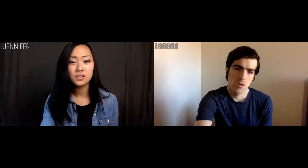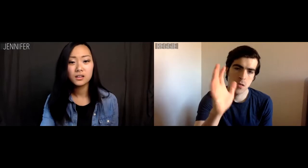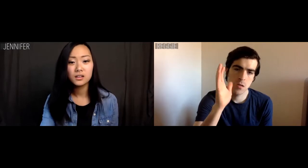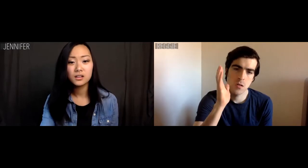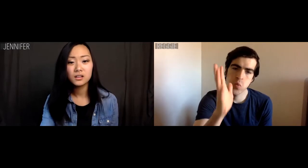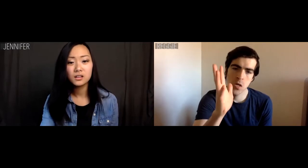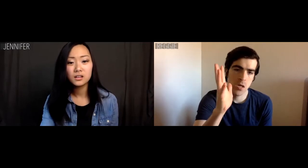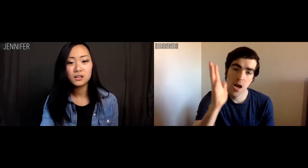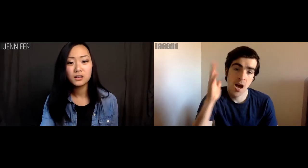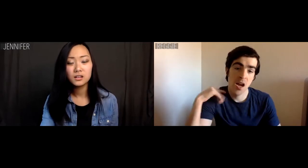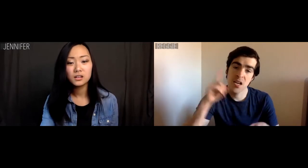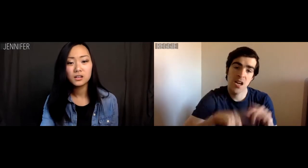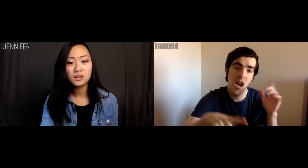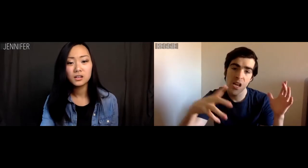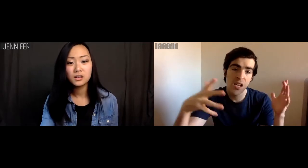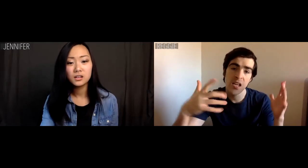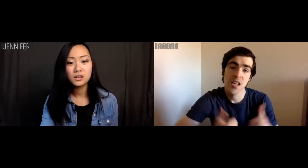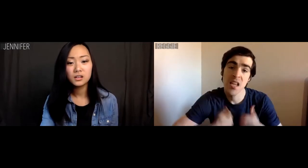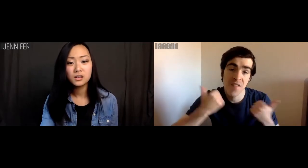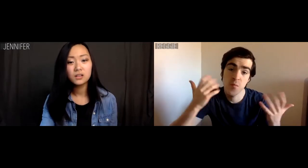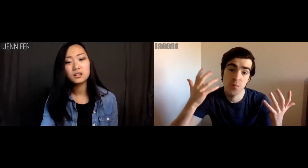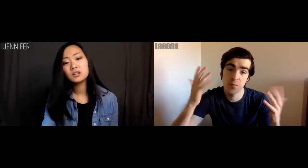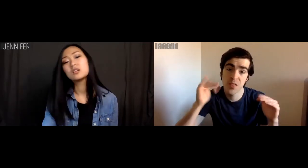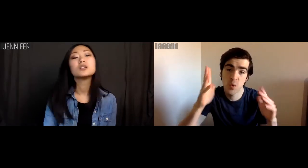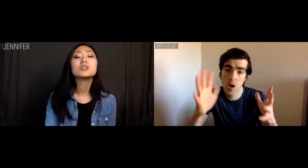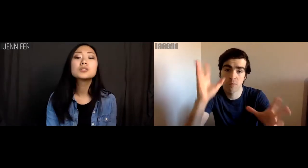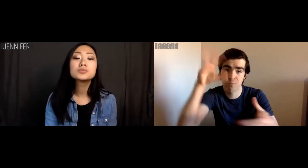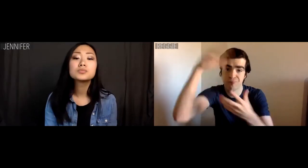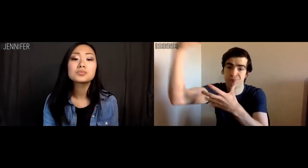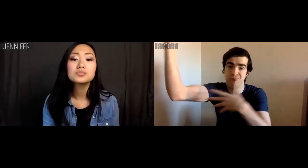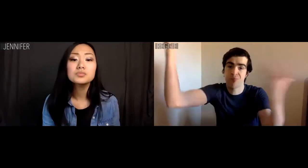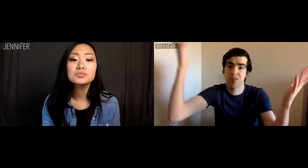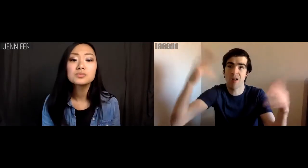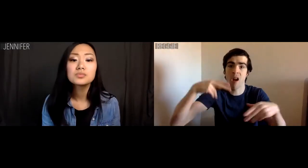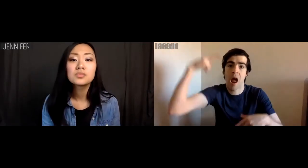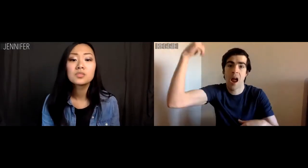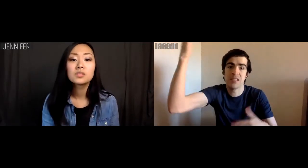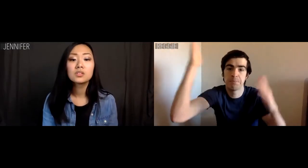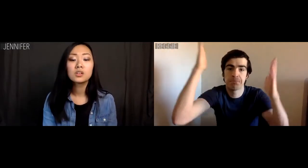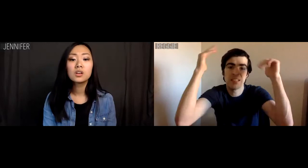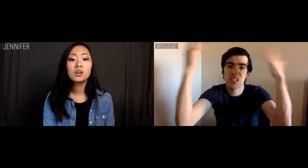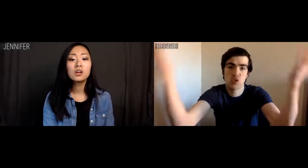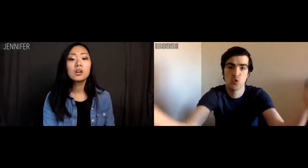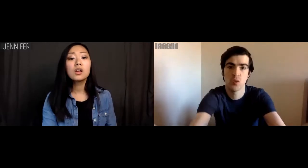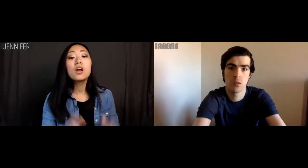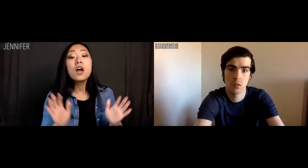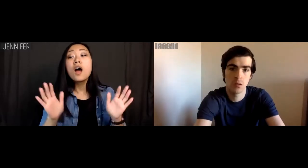Reggie: Well, I can't live by your irrationally high expectations.